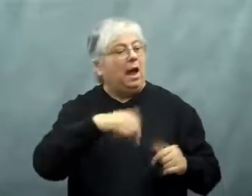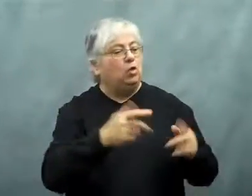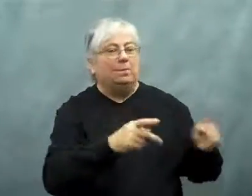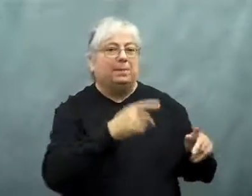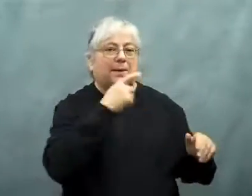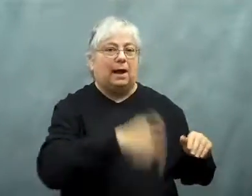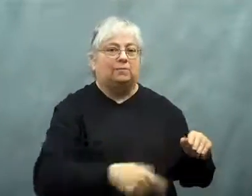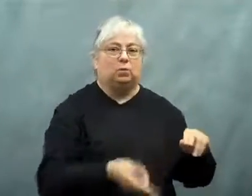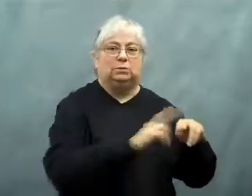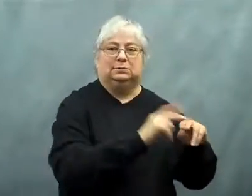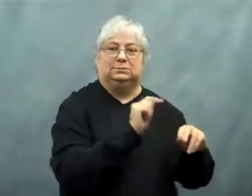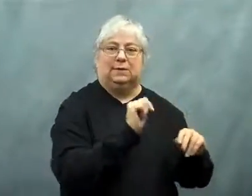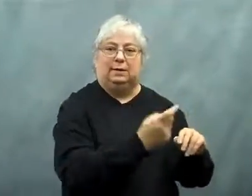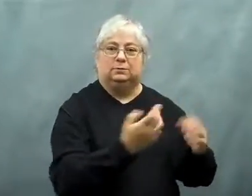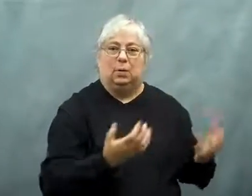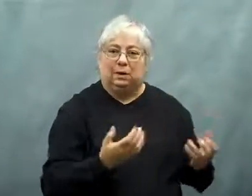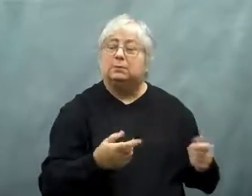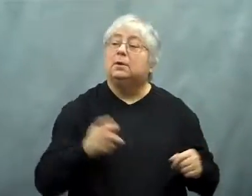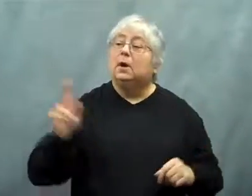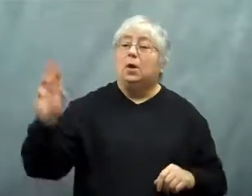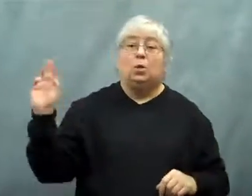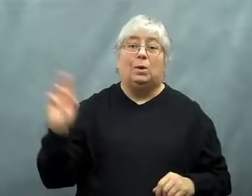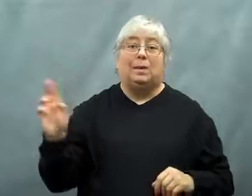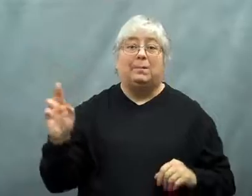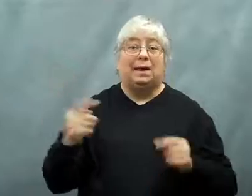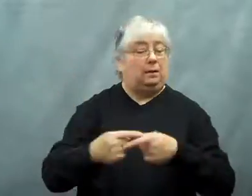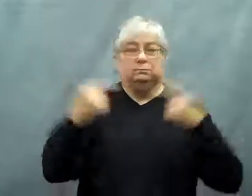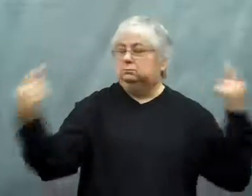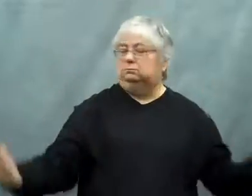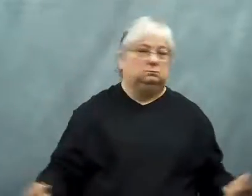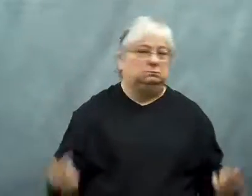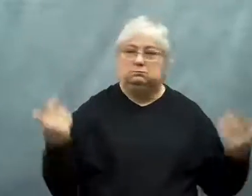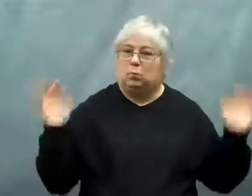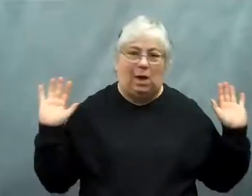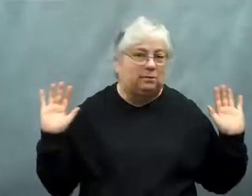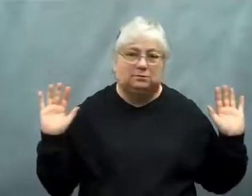Taxes would not be increased for others in lower brackets.